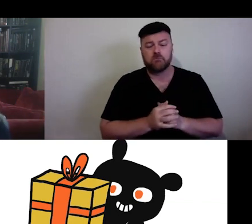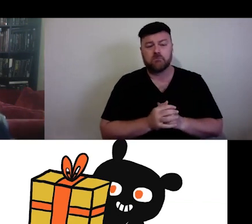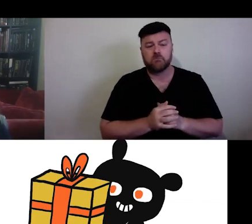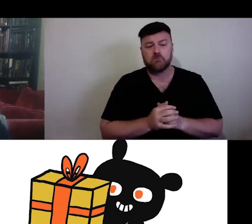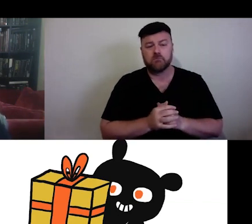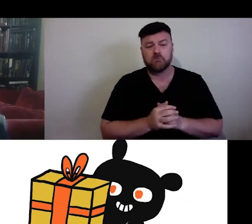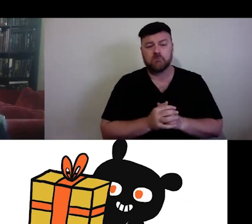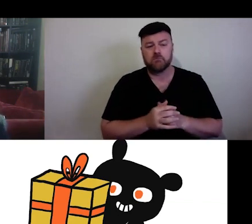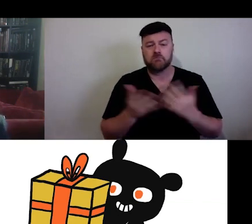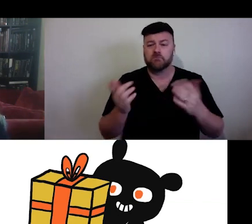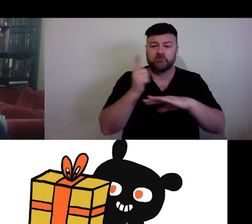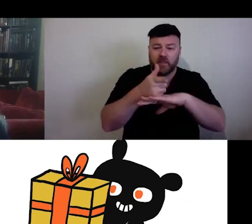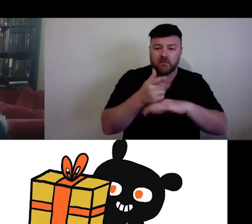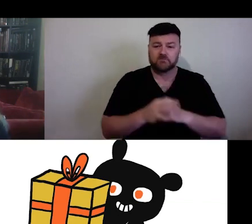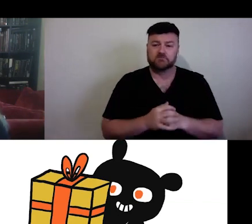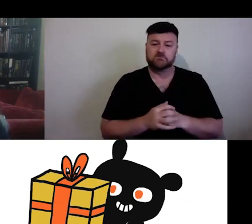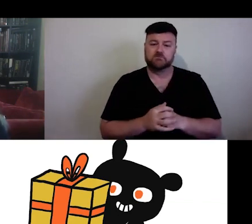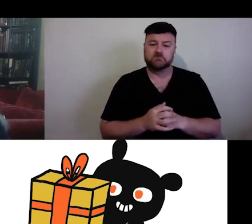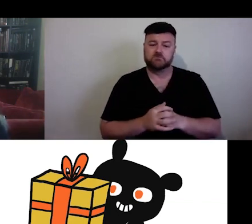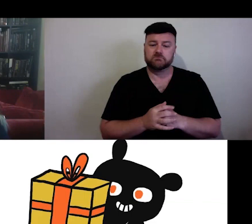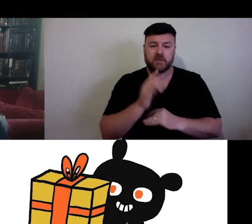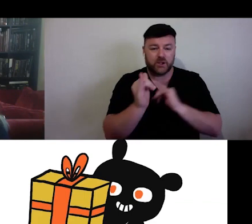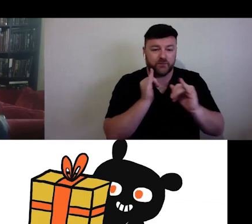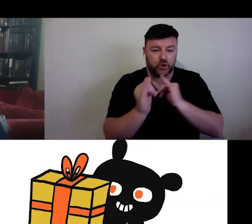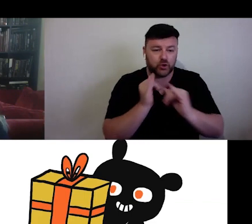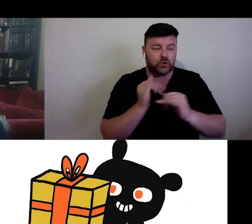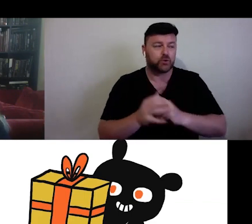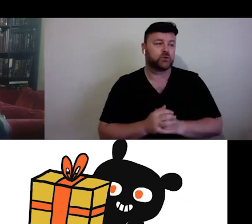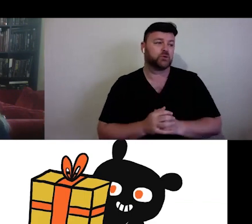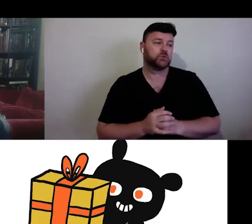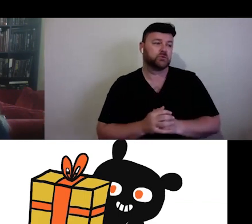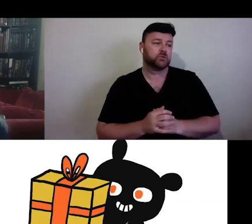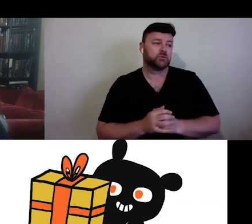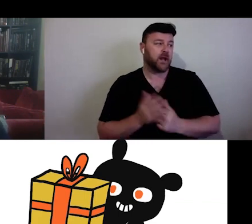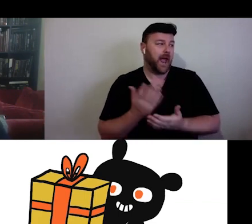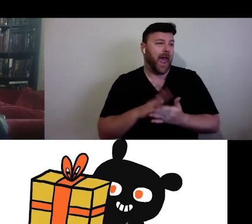Films, artist interviews, making of interviews, documentaries...